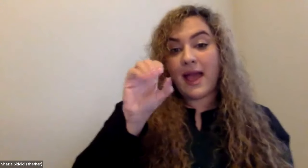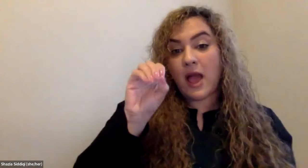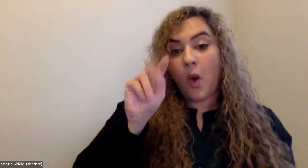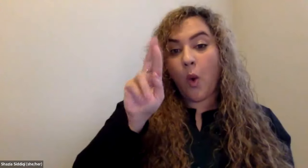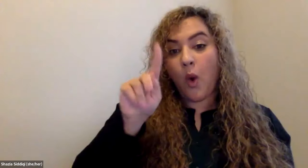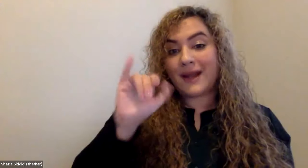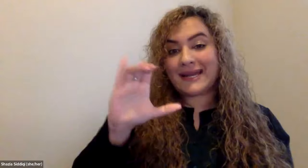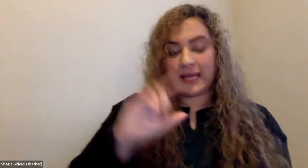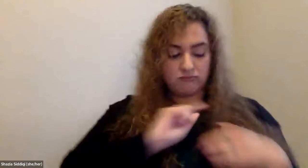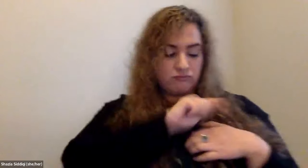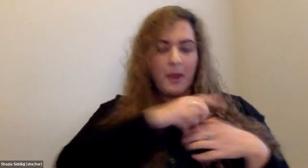Cristine Saunders: So they put him on.